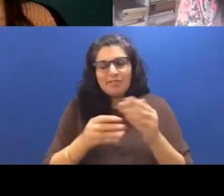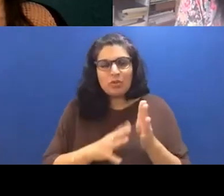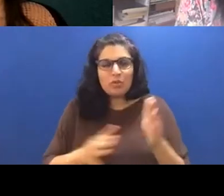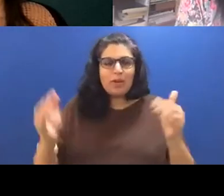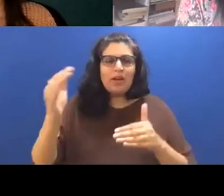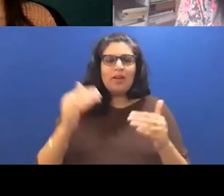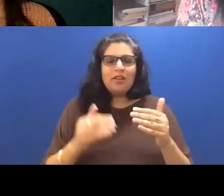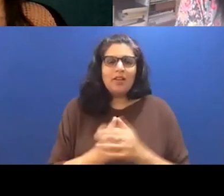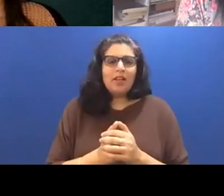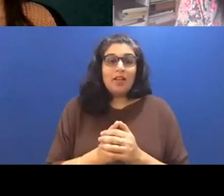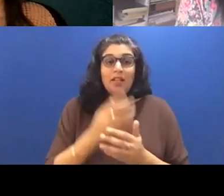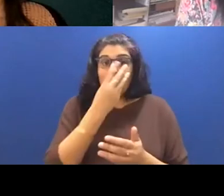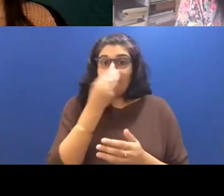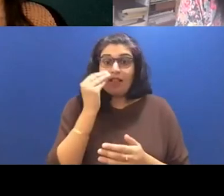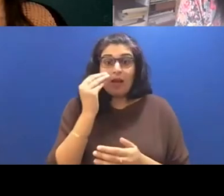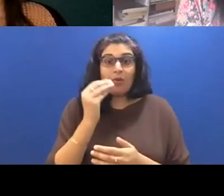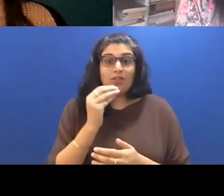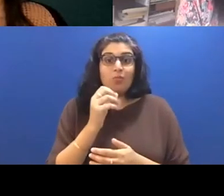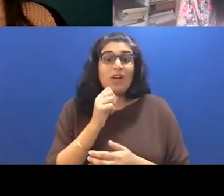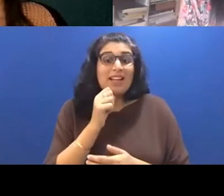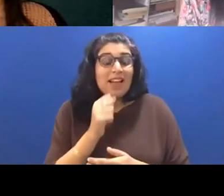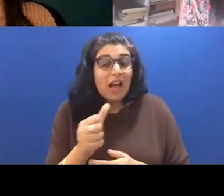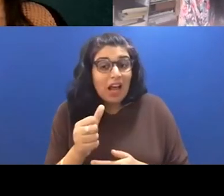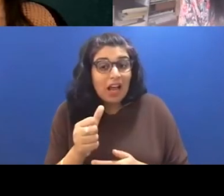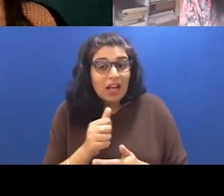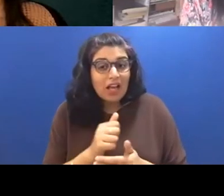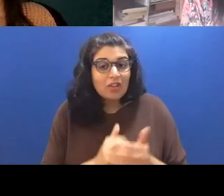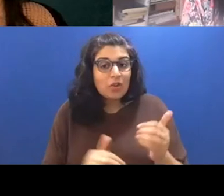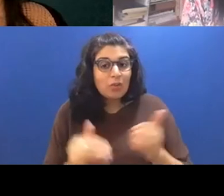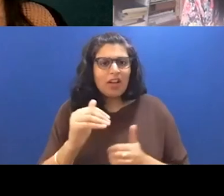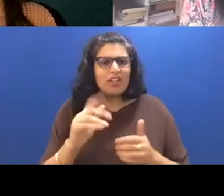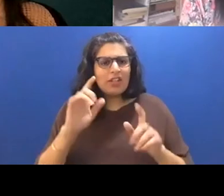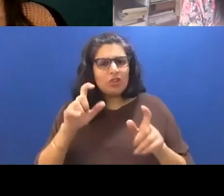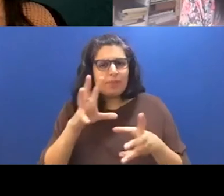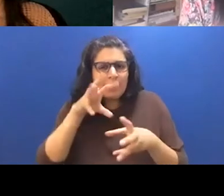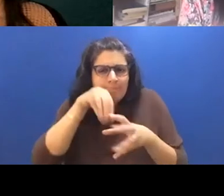that actually weren't extraneous and maybe could be threaded in even more. Whereas, you